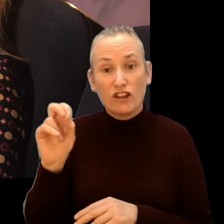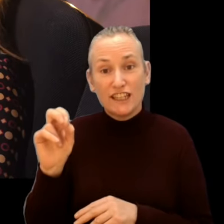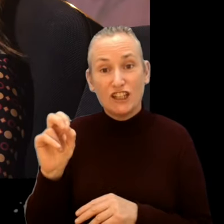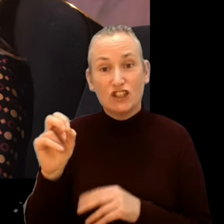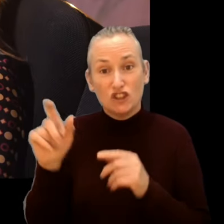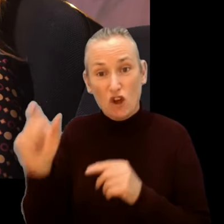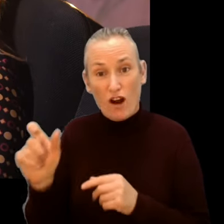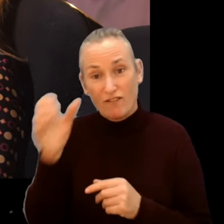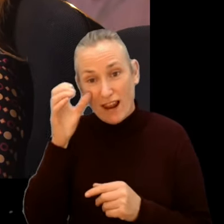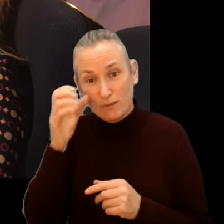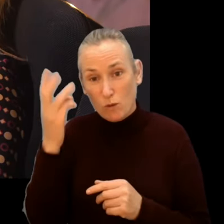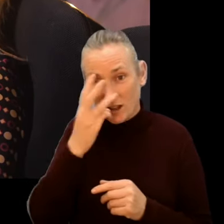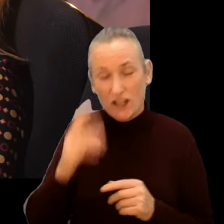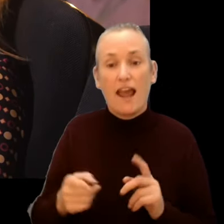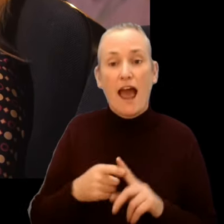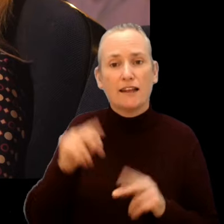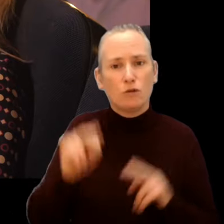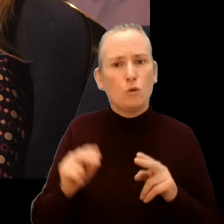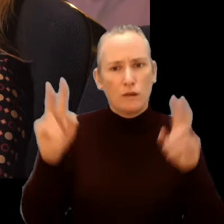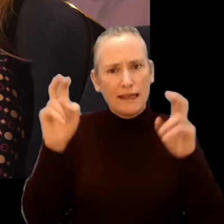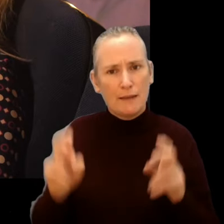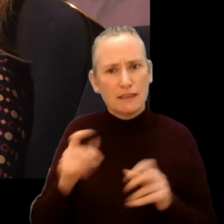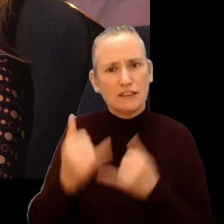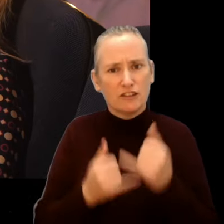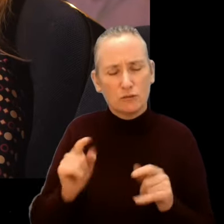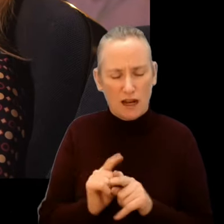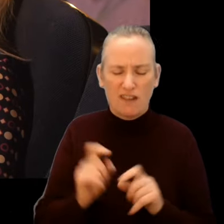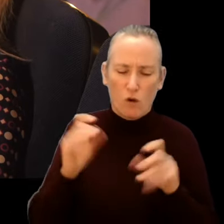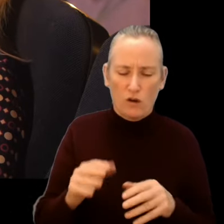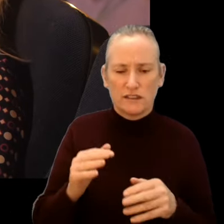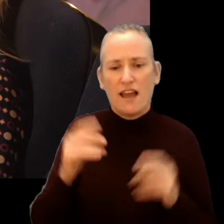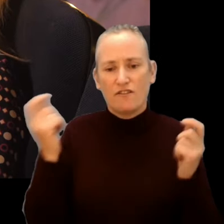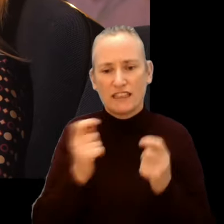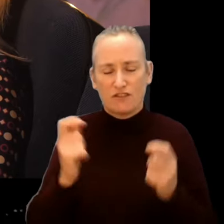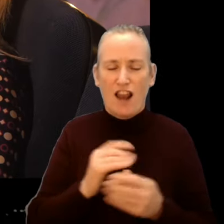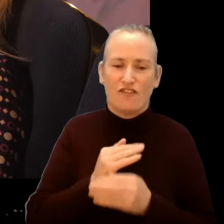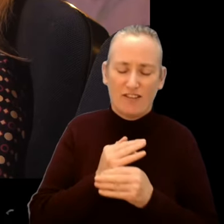and new strands and events this year, alongside our Festival favourites, such as our popular family programme.